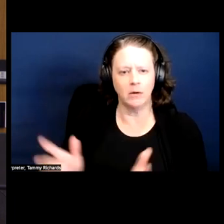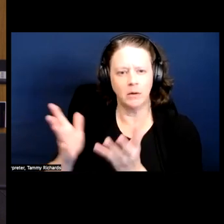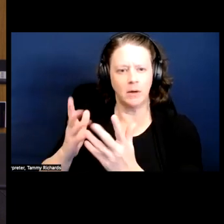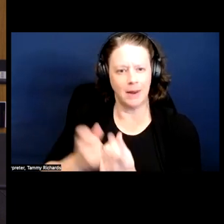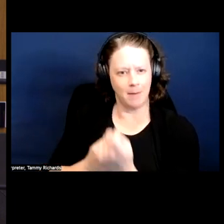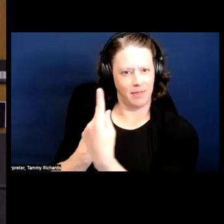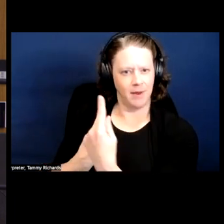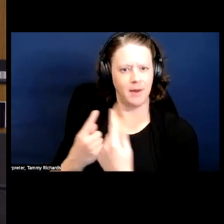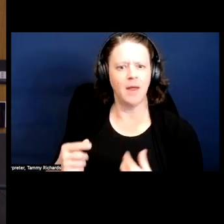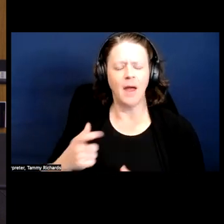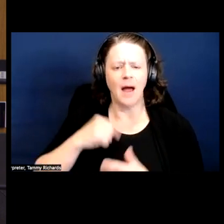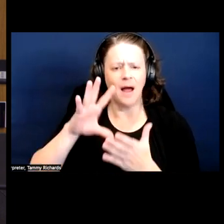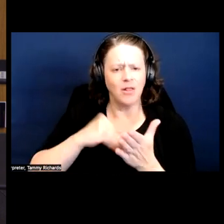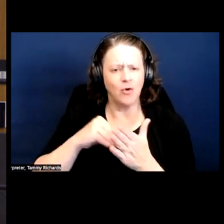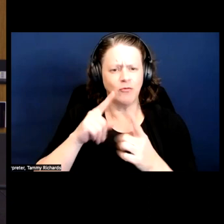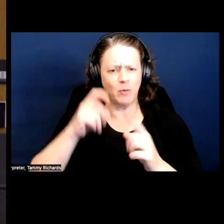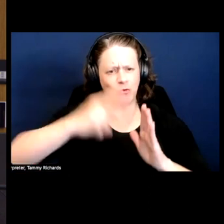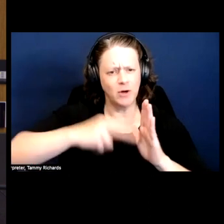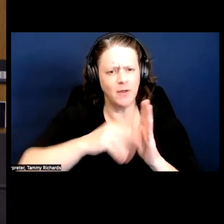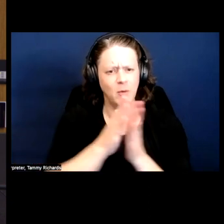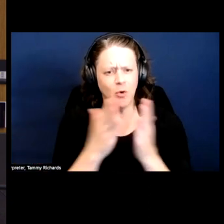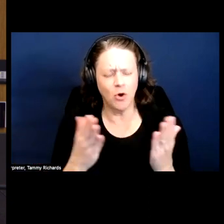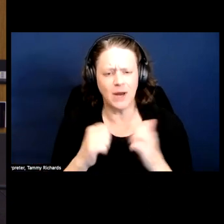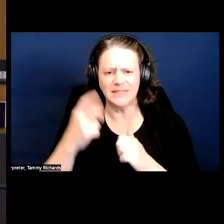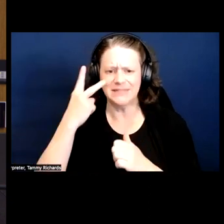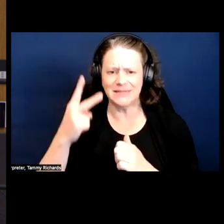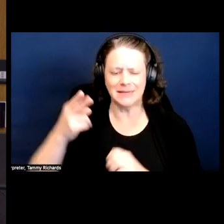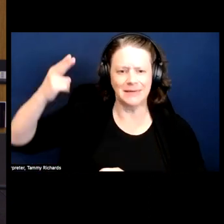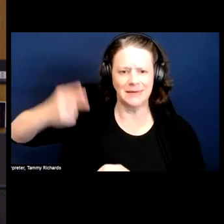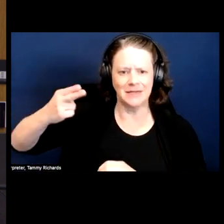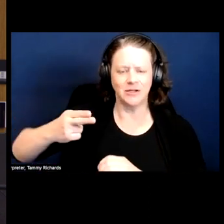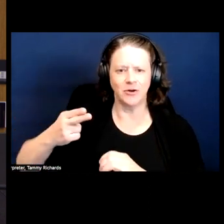I know I learned from reading the book and seeing, right, history through the eyes of,